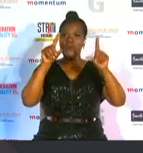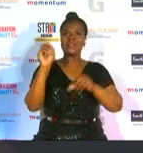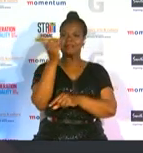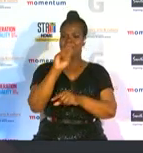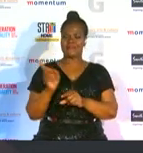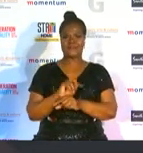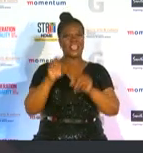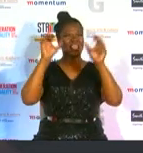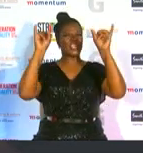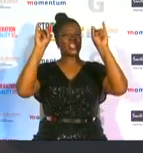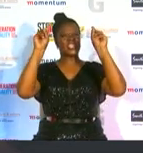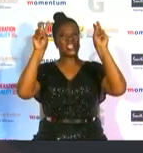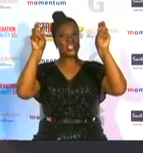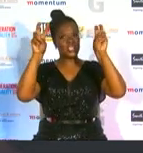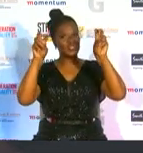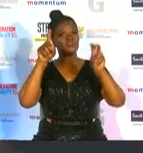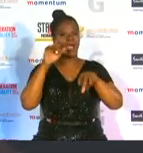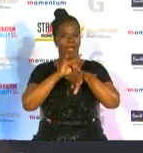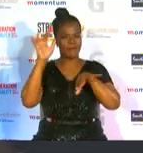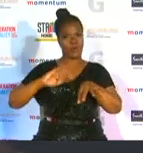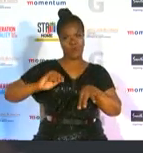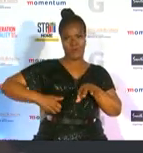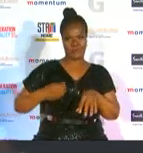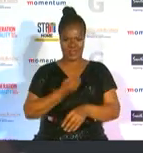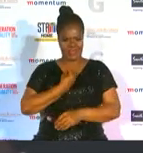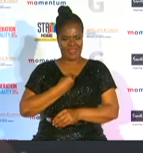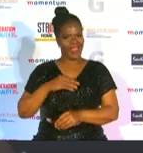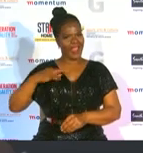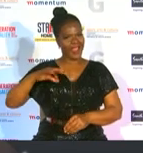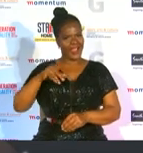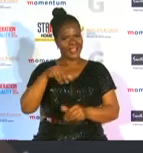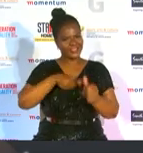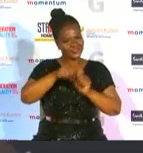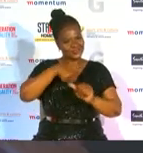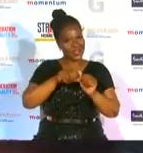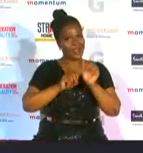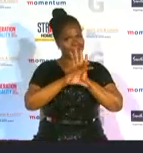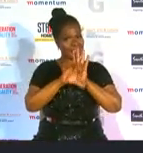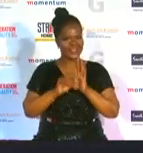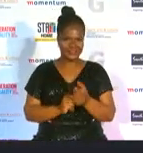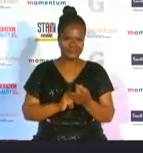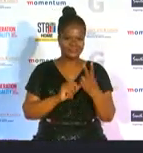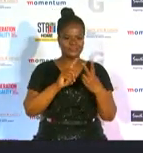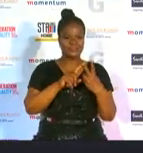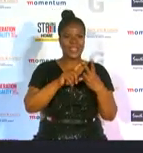that are affecting women and young girls through social media